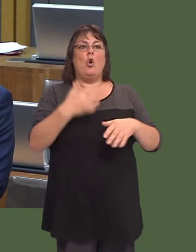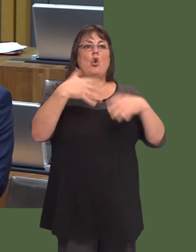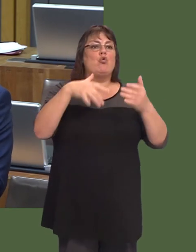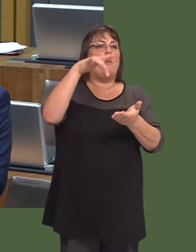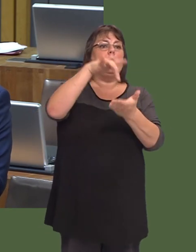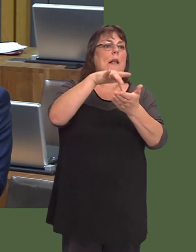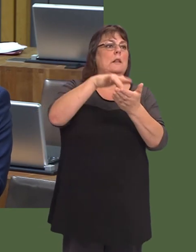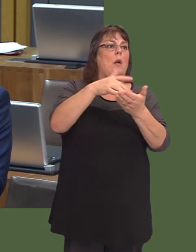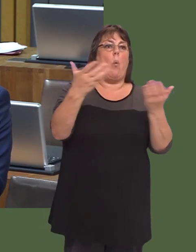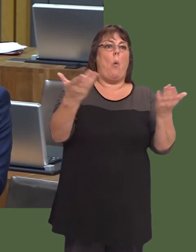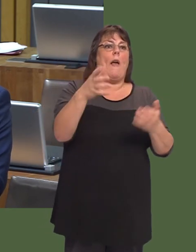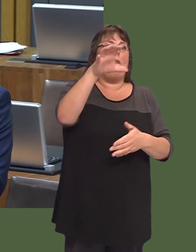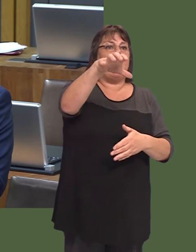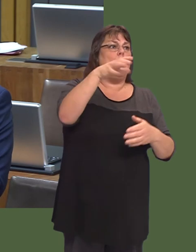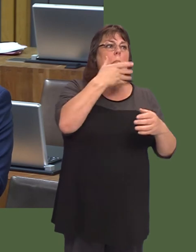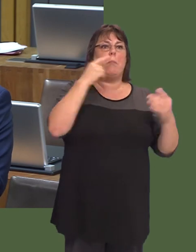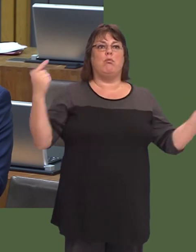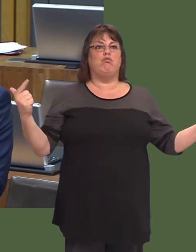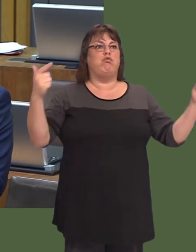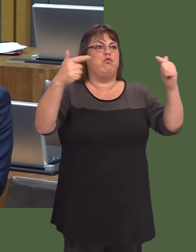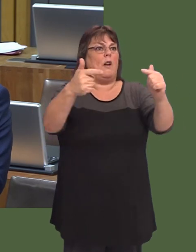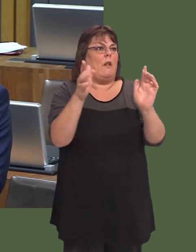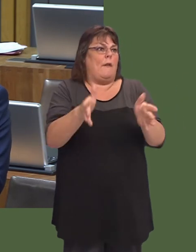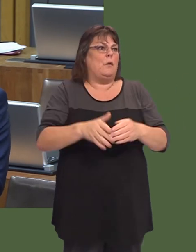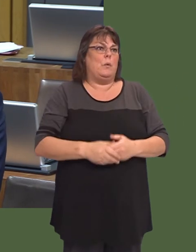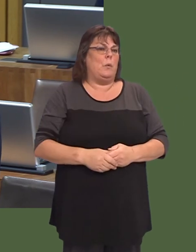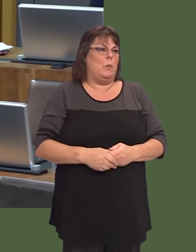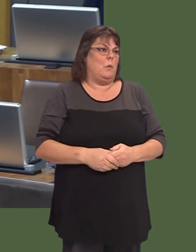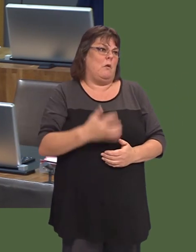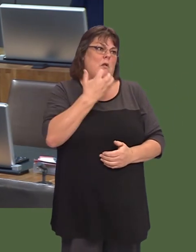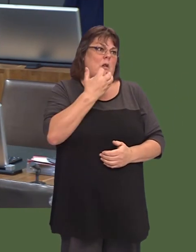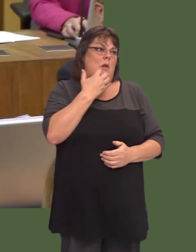Wherever you place the trauma centre, there will be people who are more than an hour away from it. Itís inevitable; the geography dictates that.